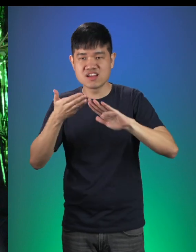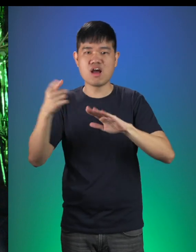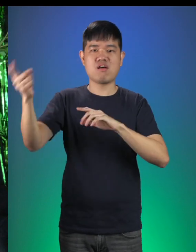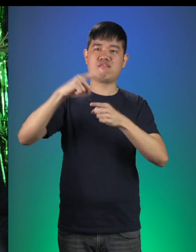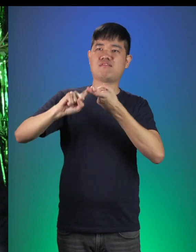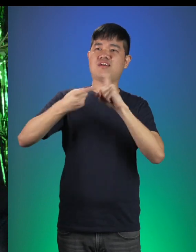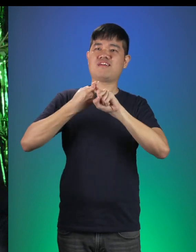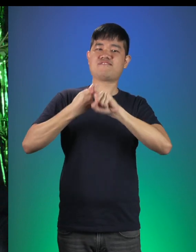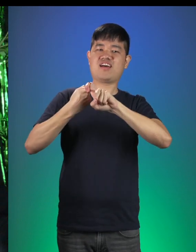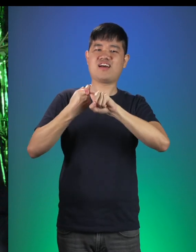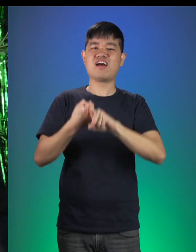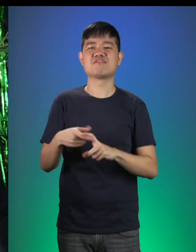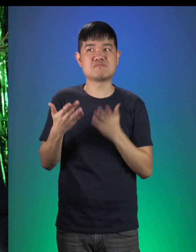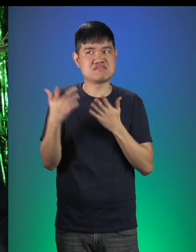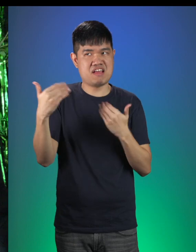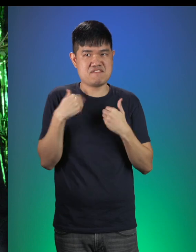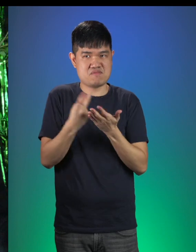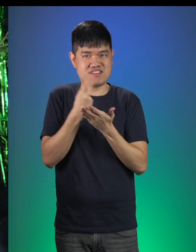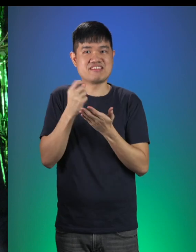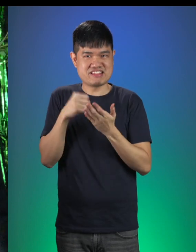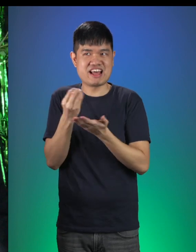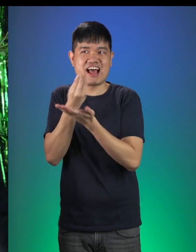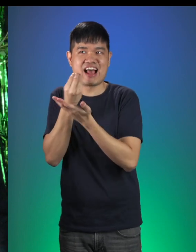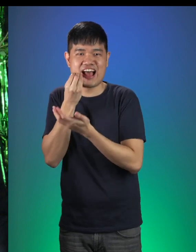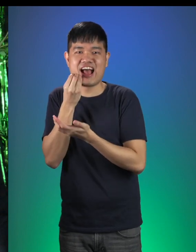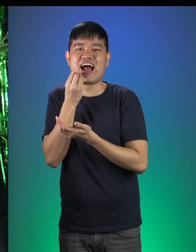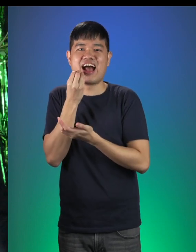Hey, maybe they have some porridge that I can eat too!